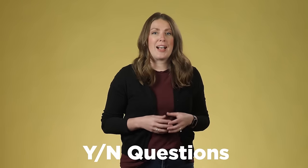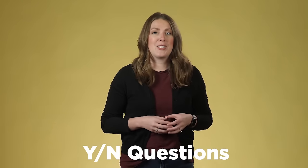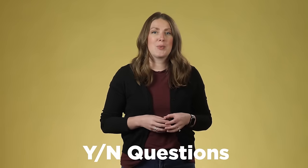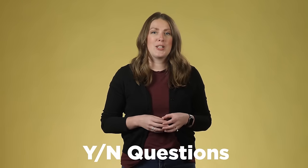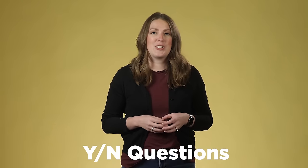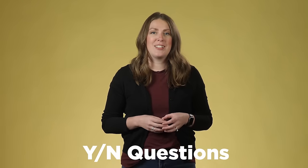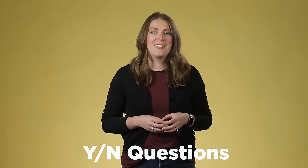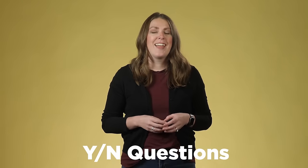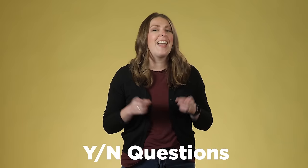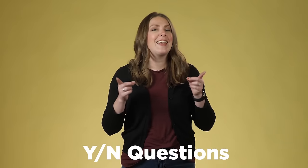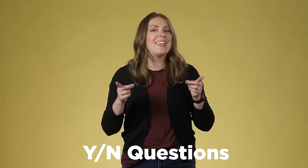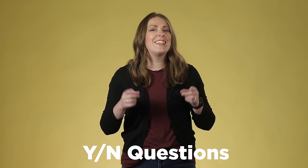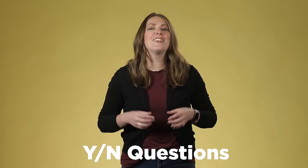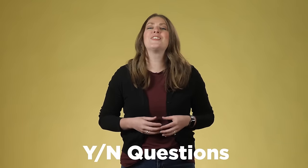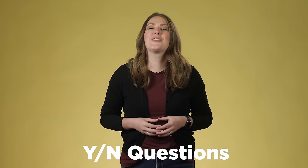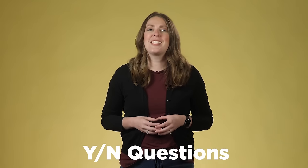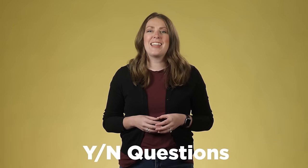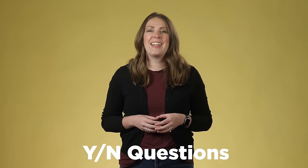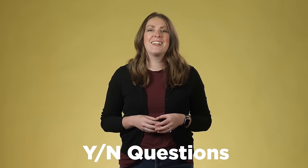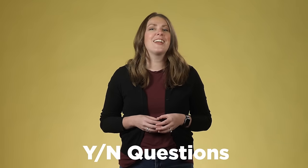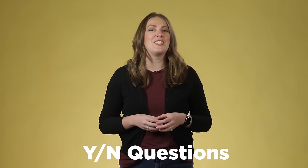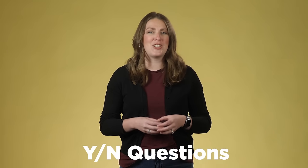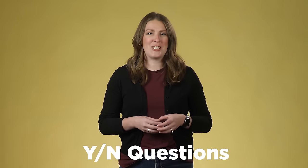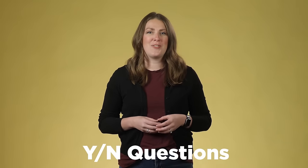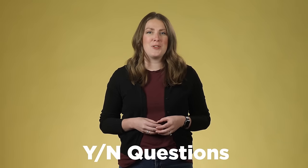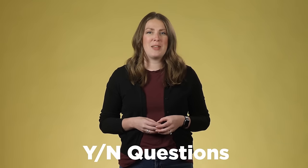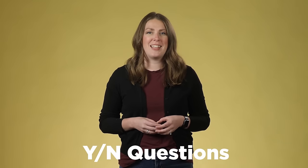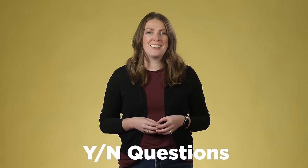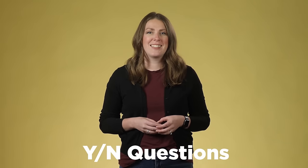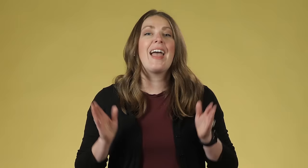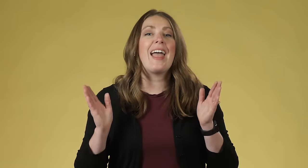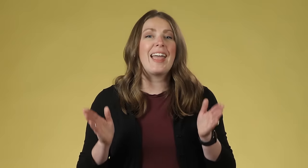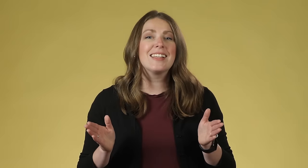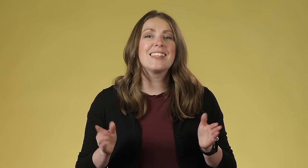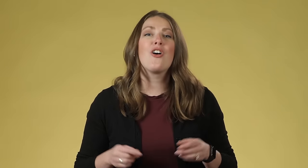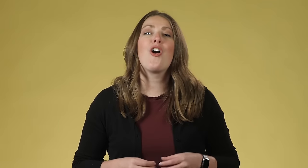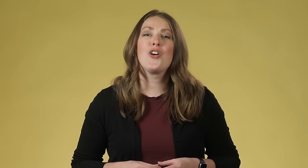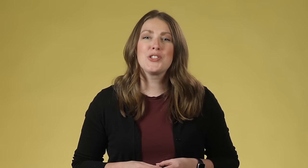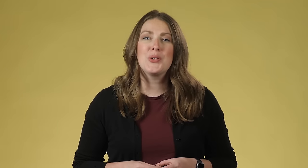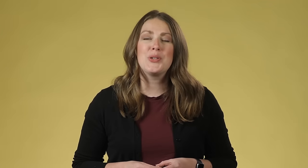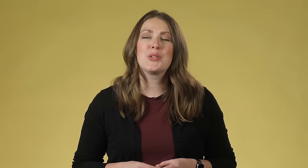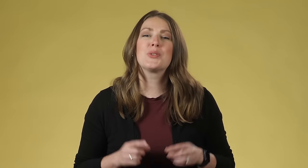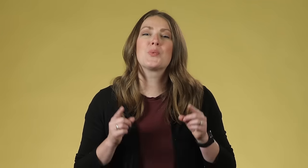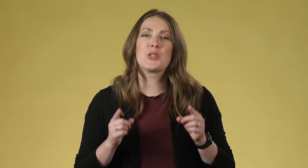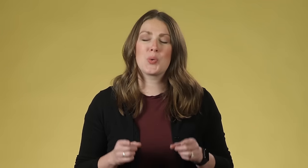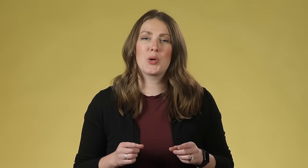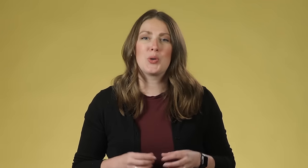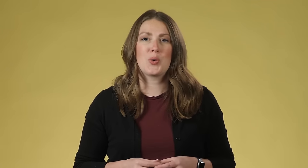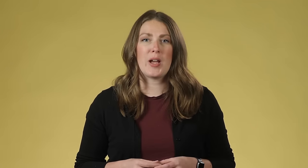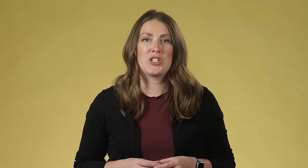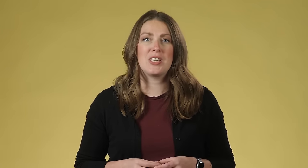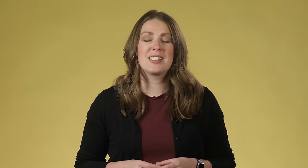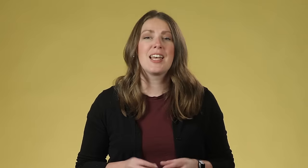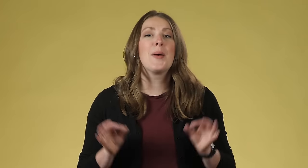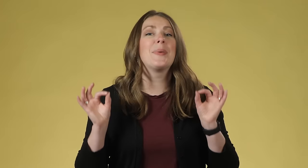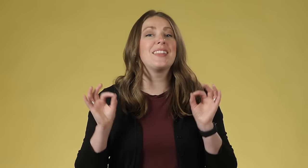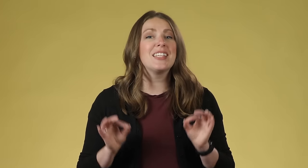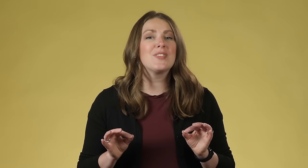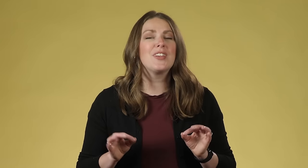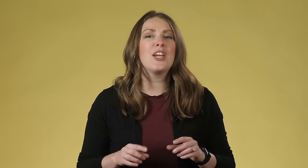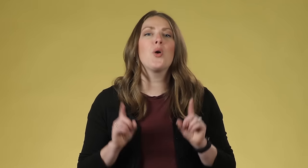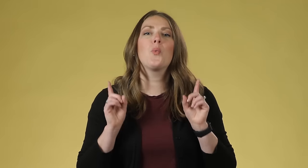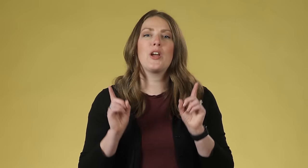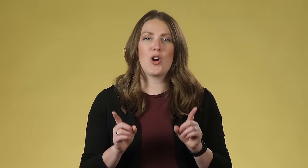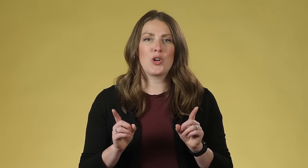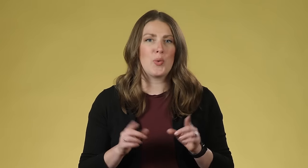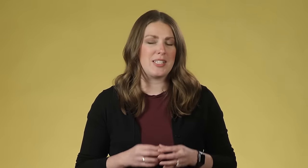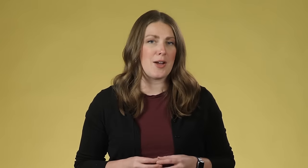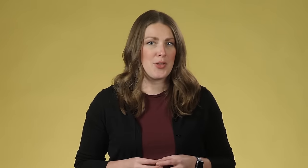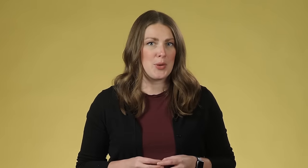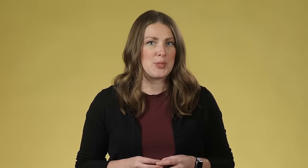'What, what', your '5'-hands are kind of bent in together moving in and out, 'what'. "Where,